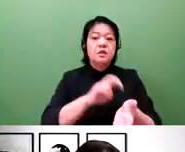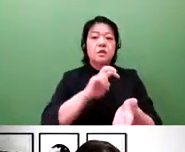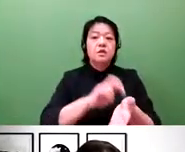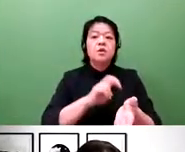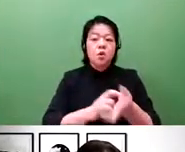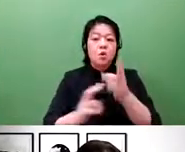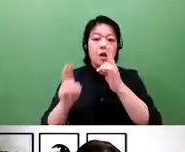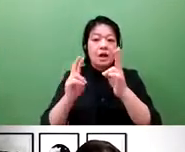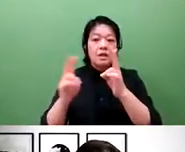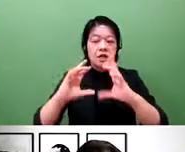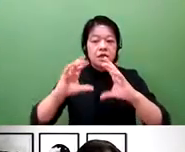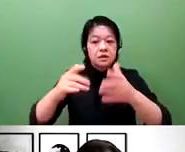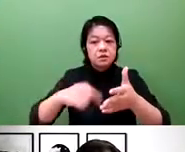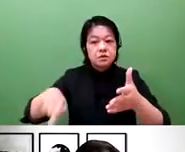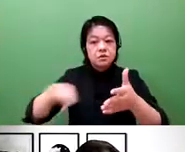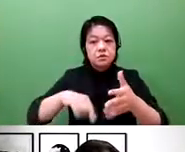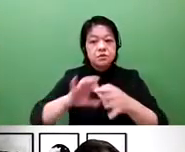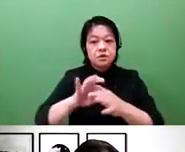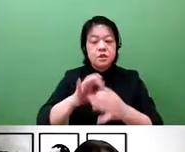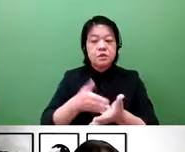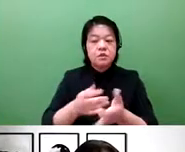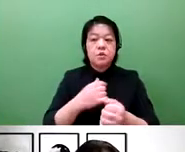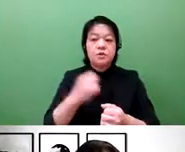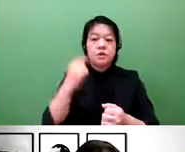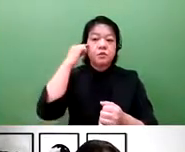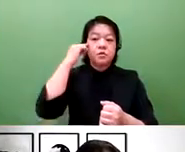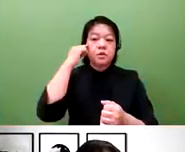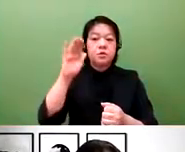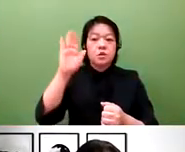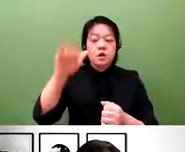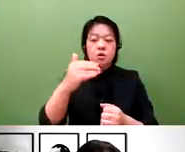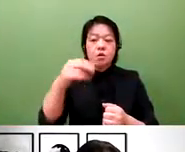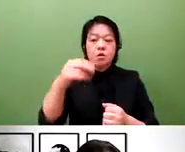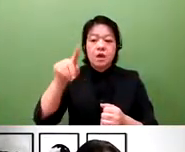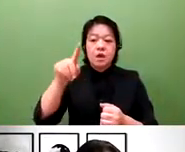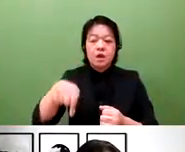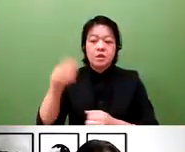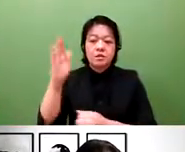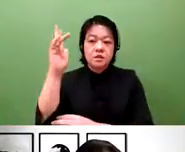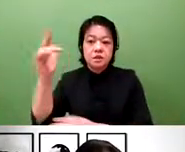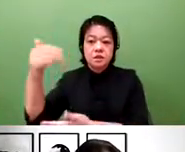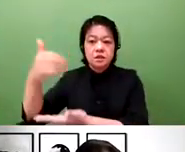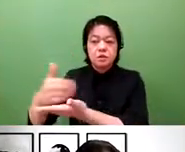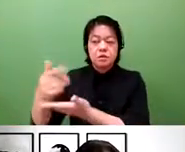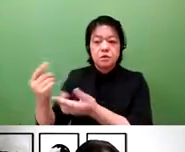I would like to talk about the difference between the United States and Japan when it comes to health care ventures,